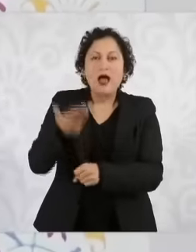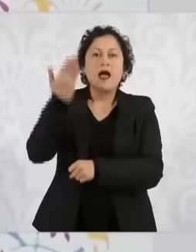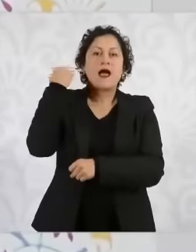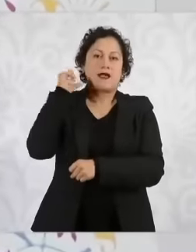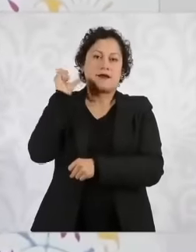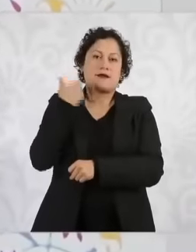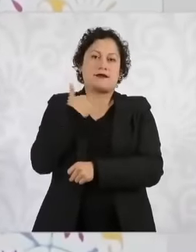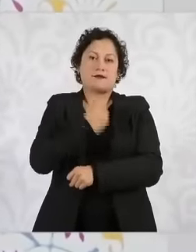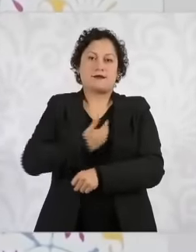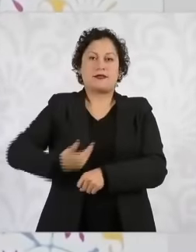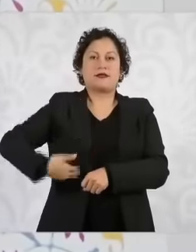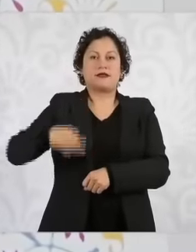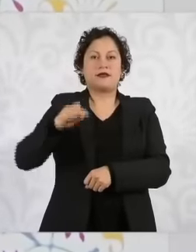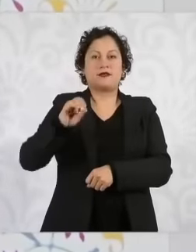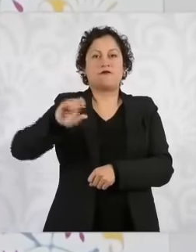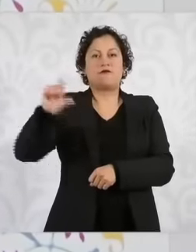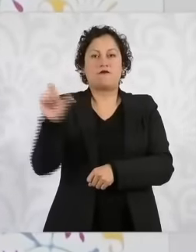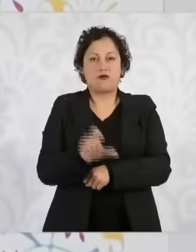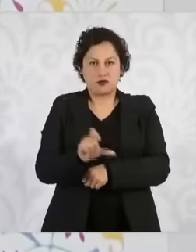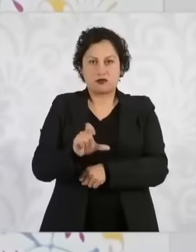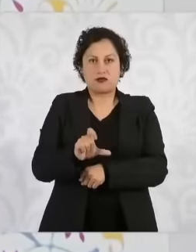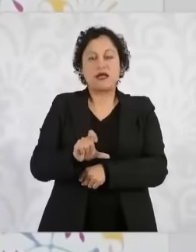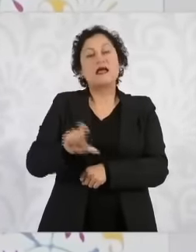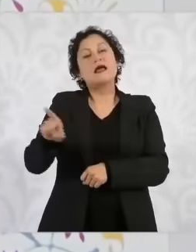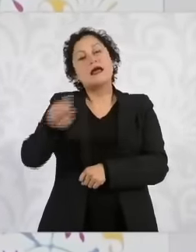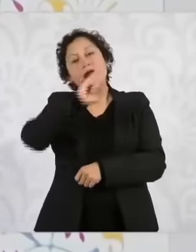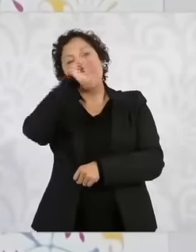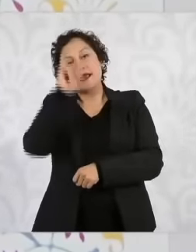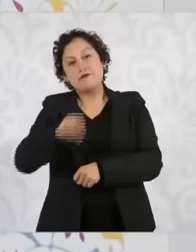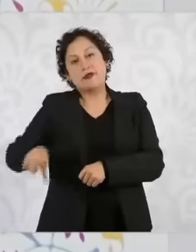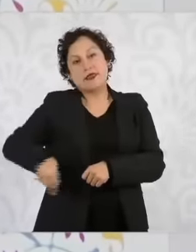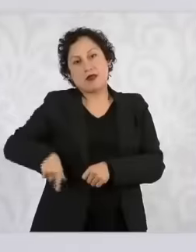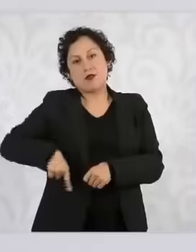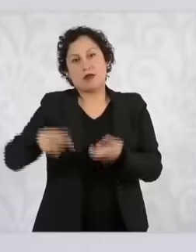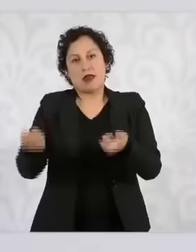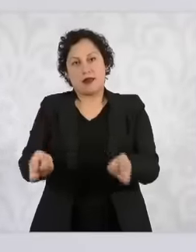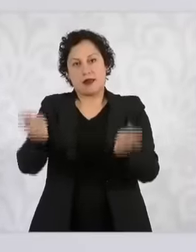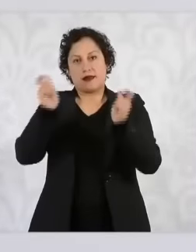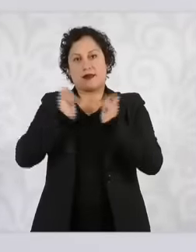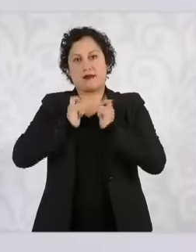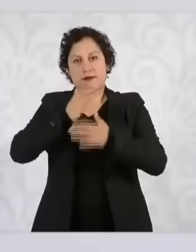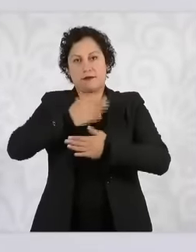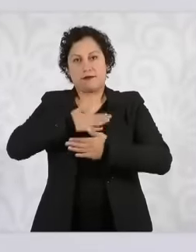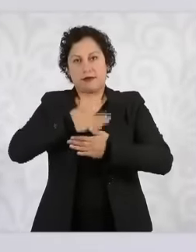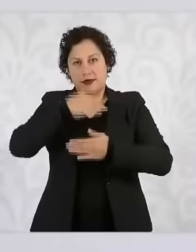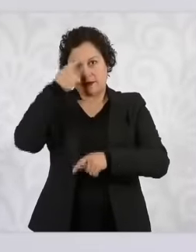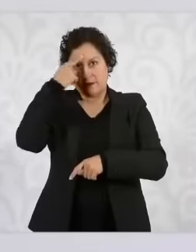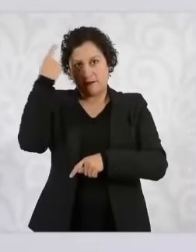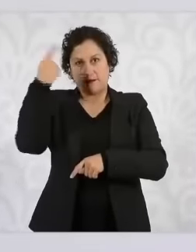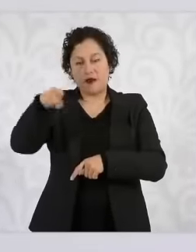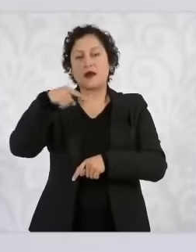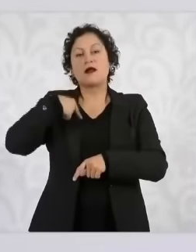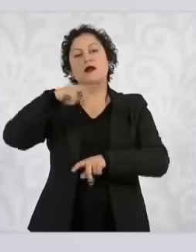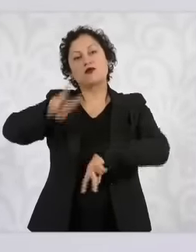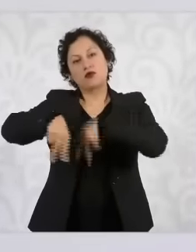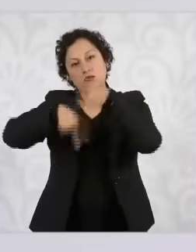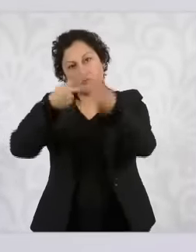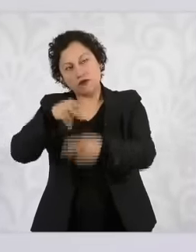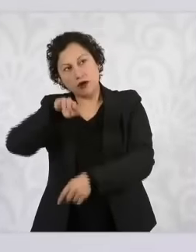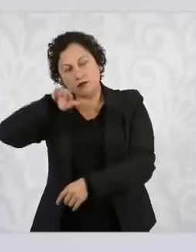then chief commissioned me government to request the delivery of the